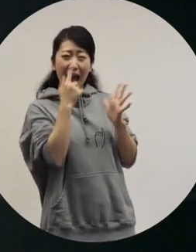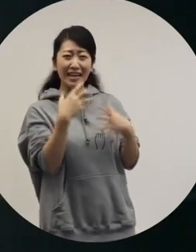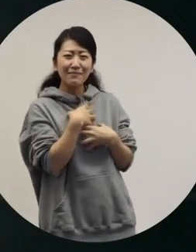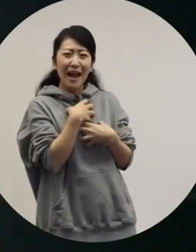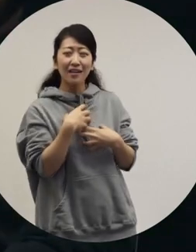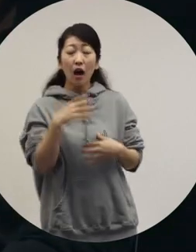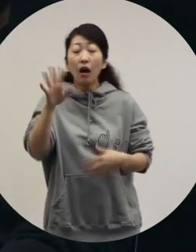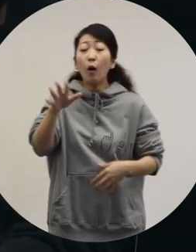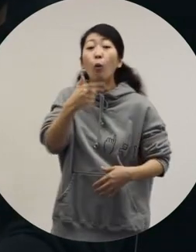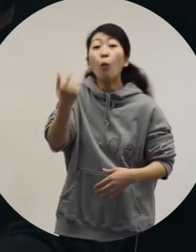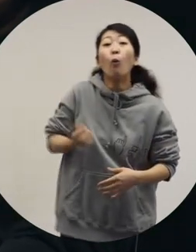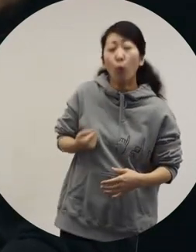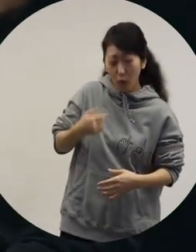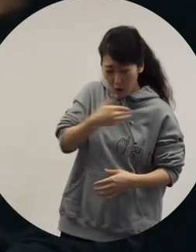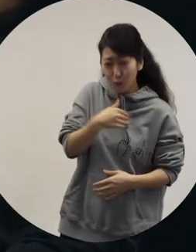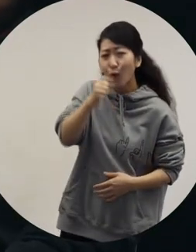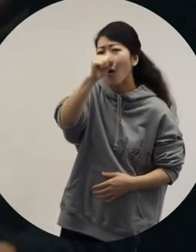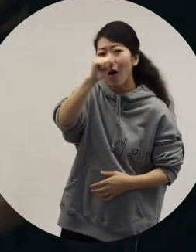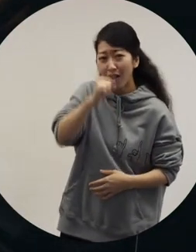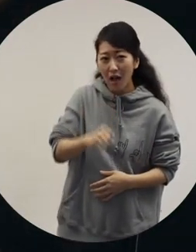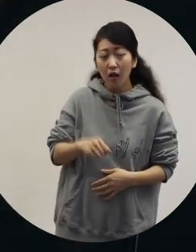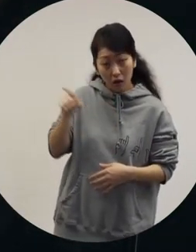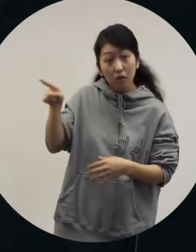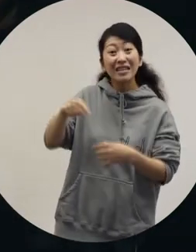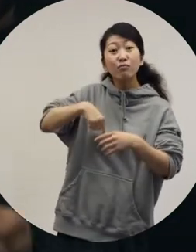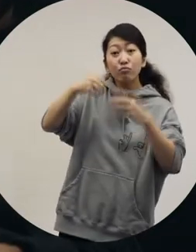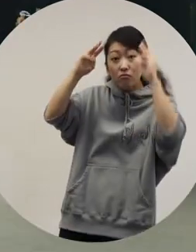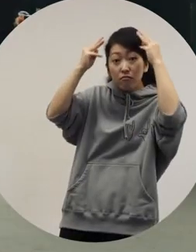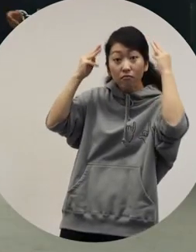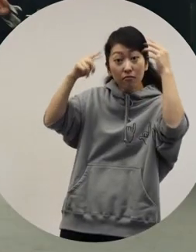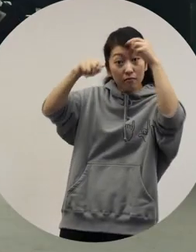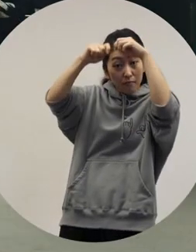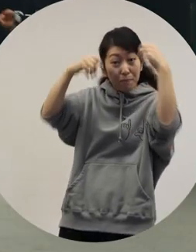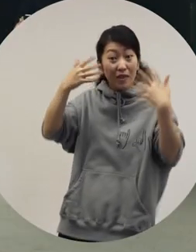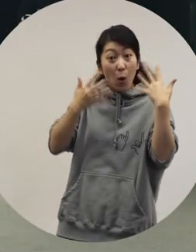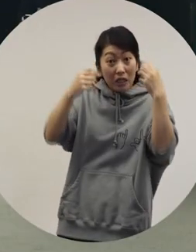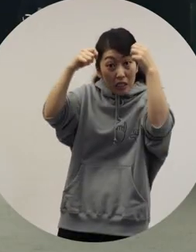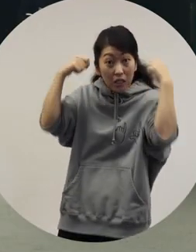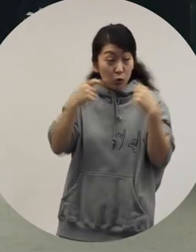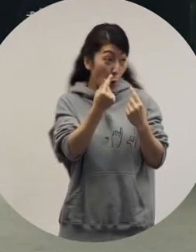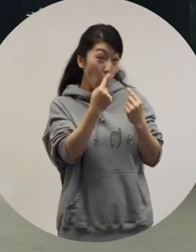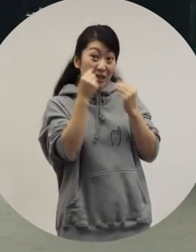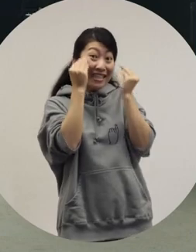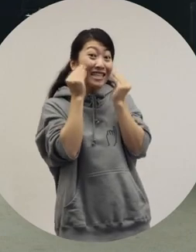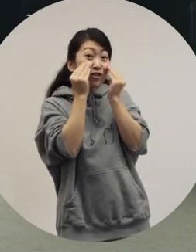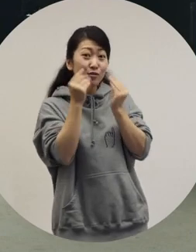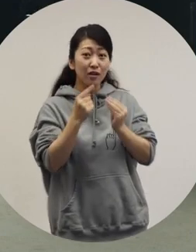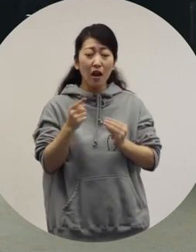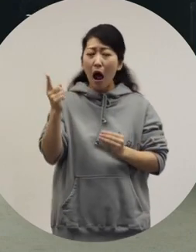[Ochiai] No problem. You were so funny. At that time, you curled you hair and wore a green bandana. [Ryuchell] I had blush on too. [Ochiai] It was awesome.